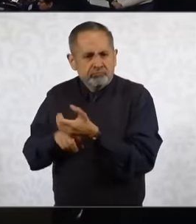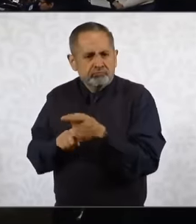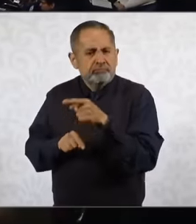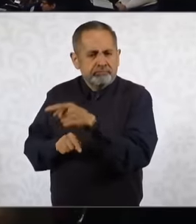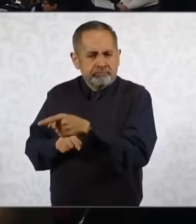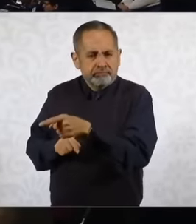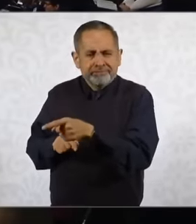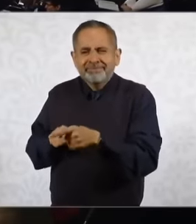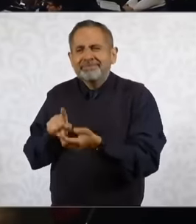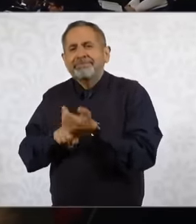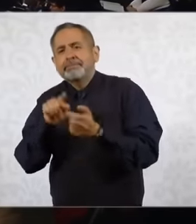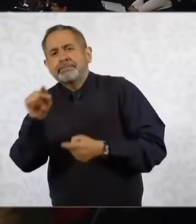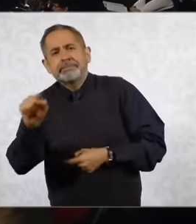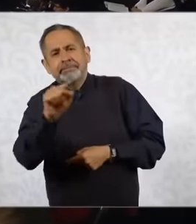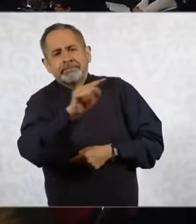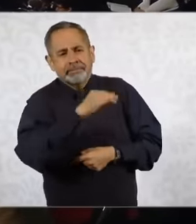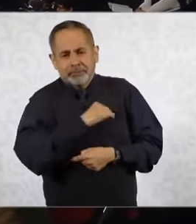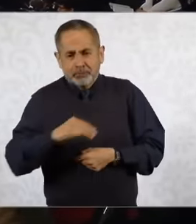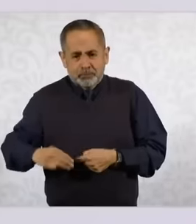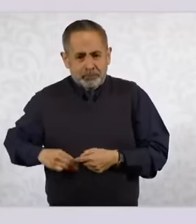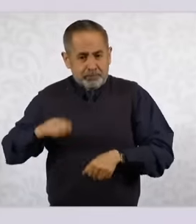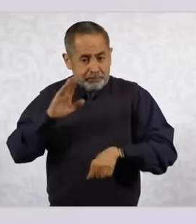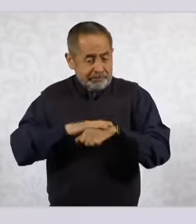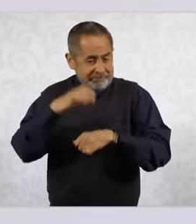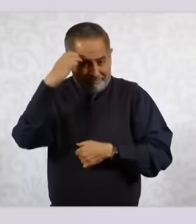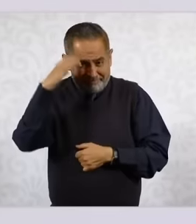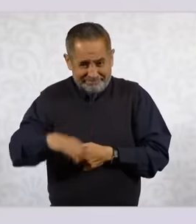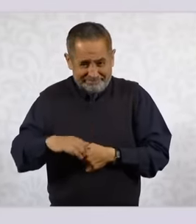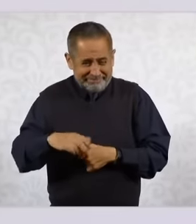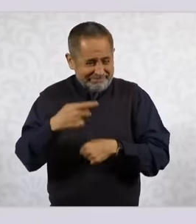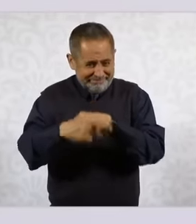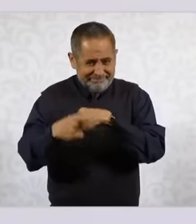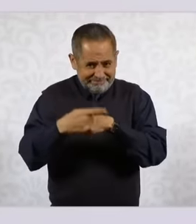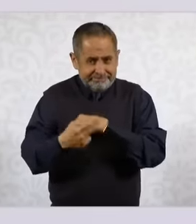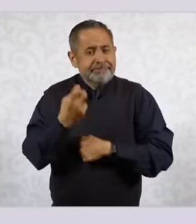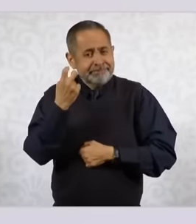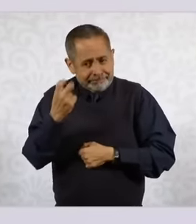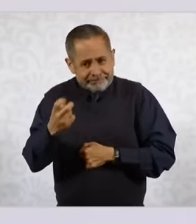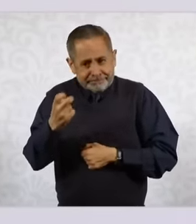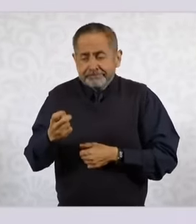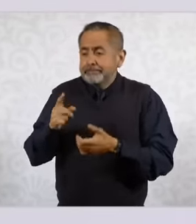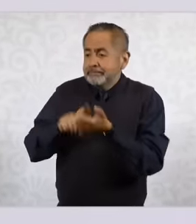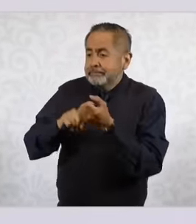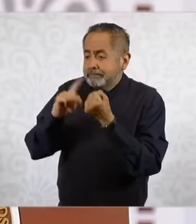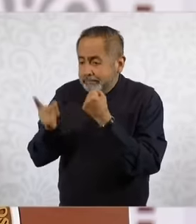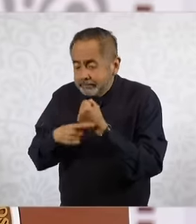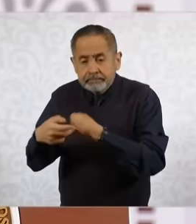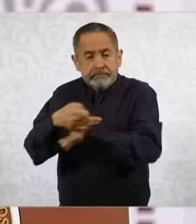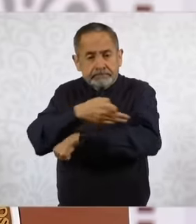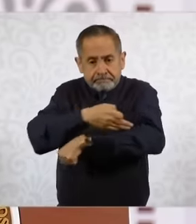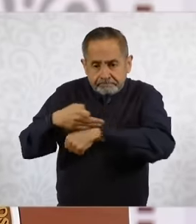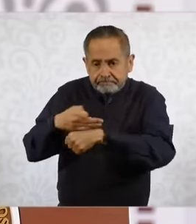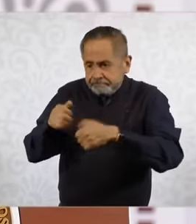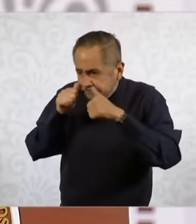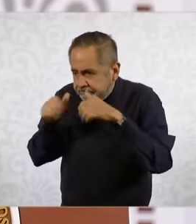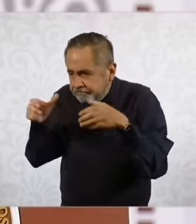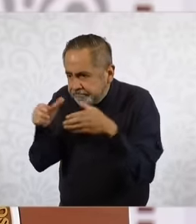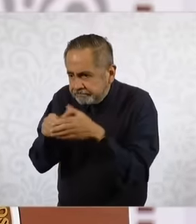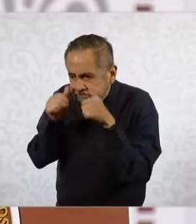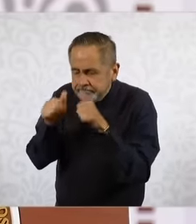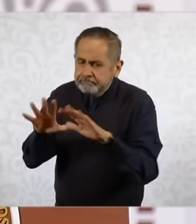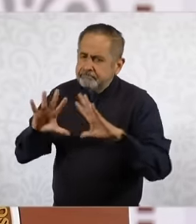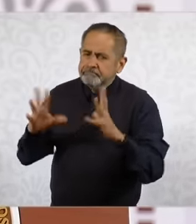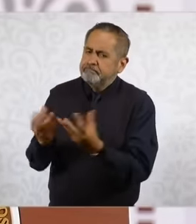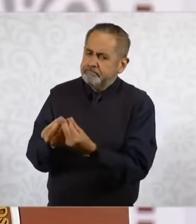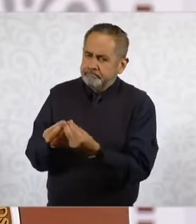municipalities with the highest crime rate to serve families in a comprehensive way and particularly